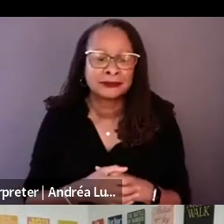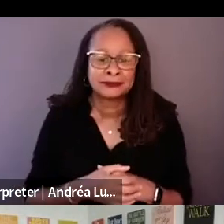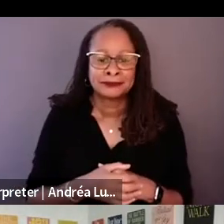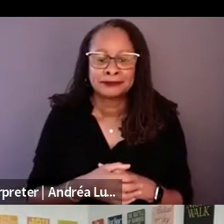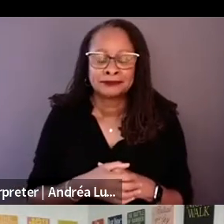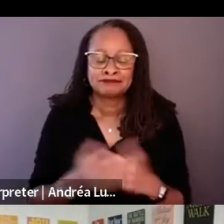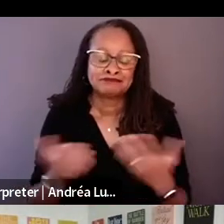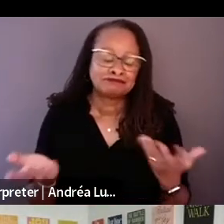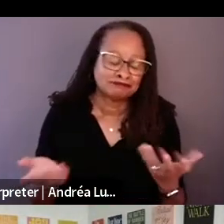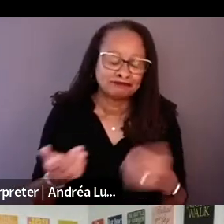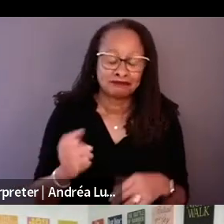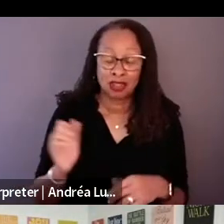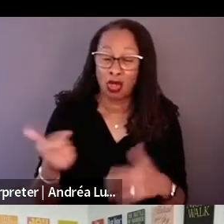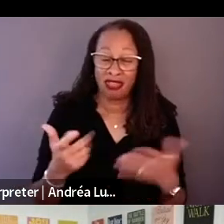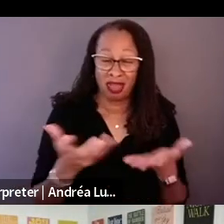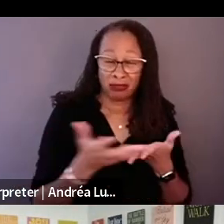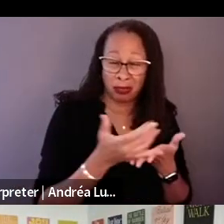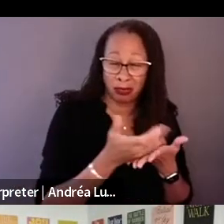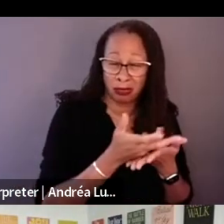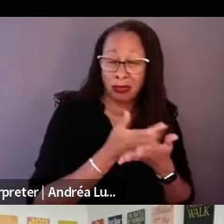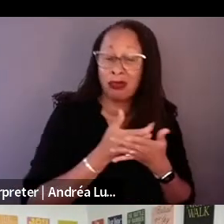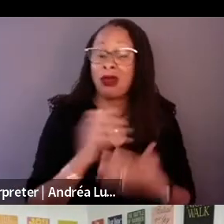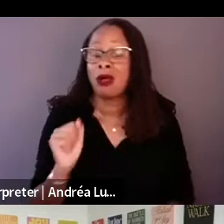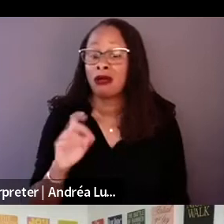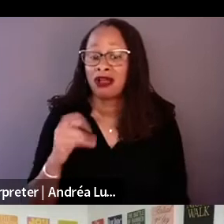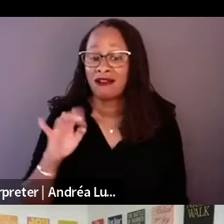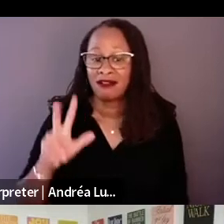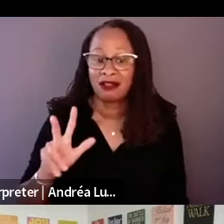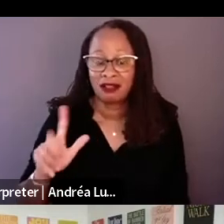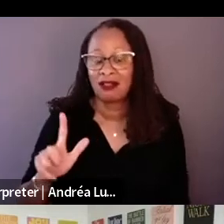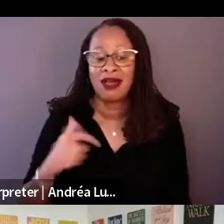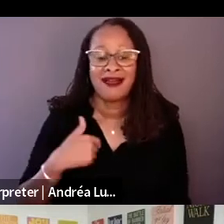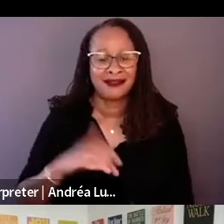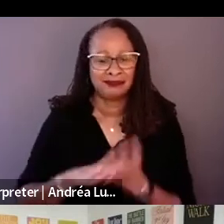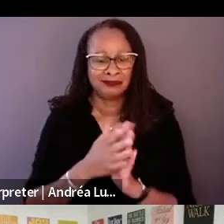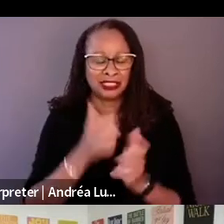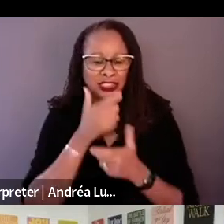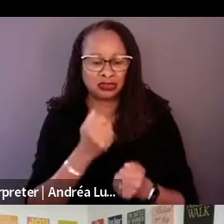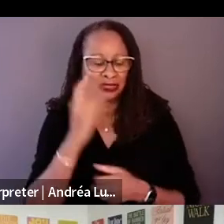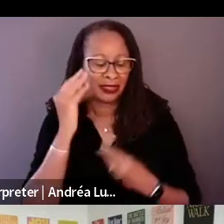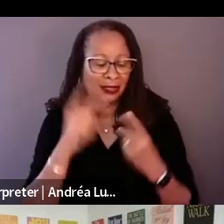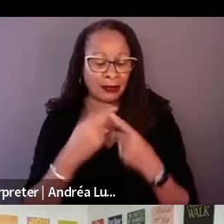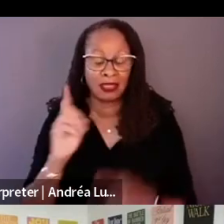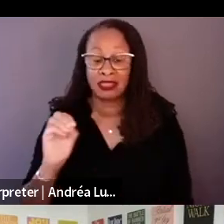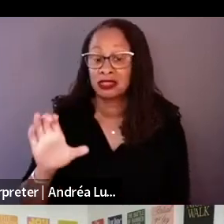thinking of the doc instead of the fiction, and it seemed very Rich with possibilities.